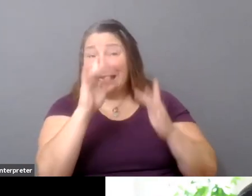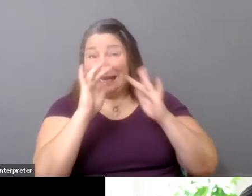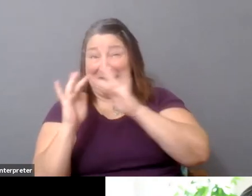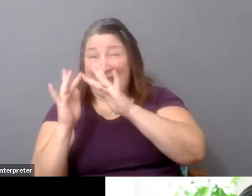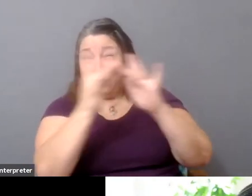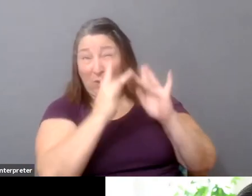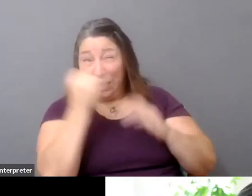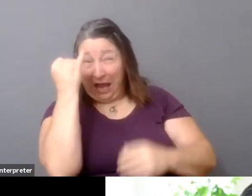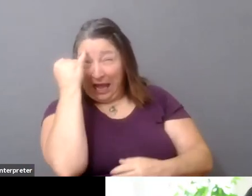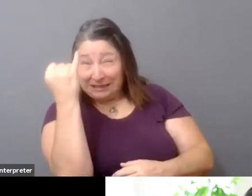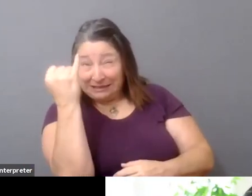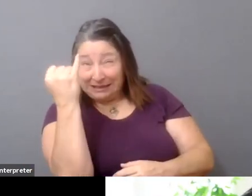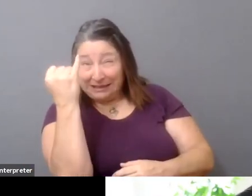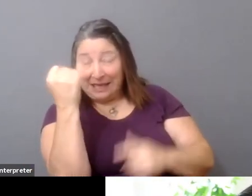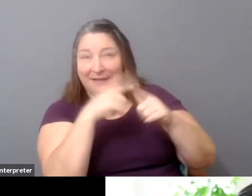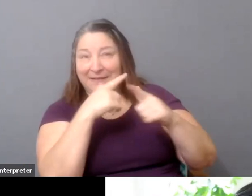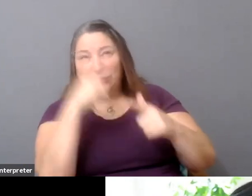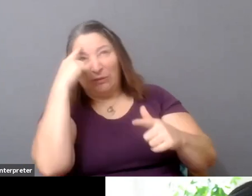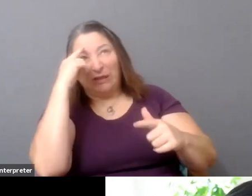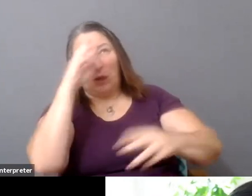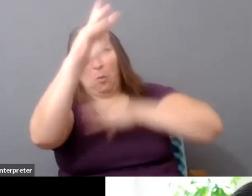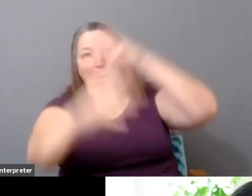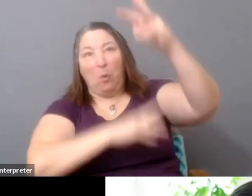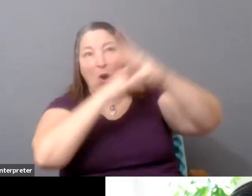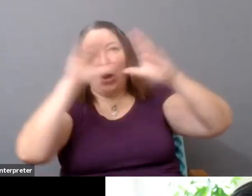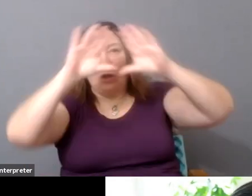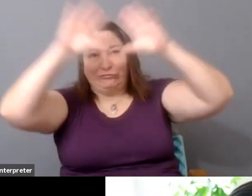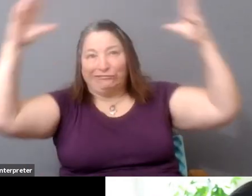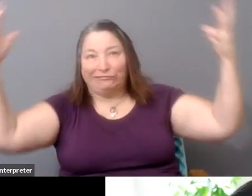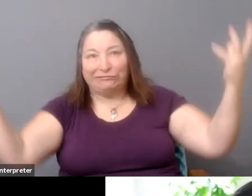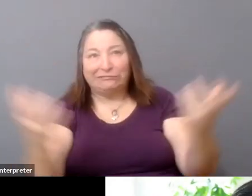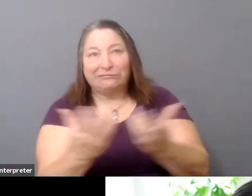with globalization, right, with all these other-- with, you